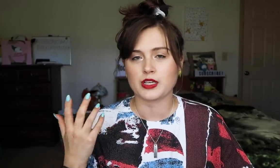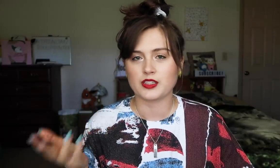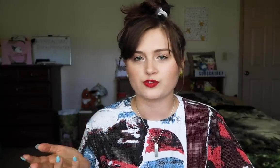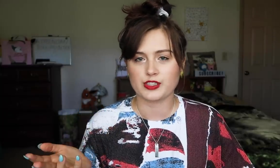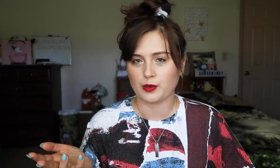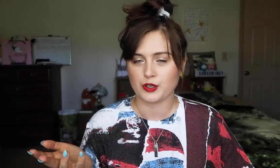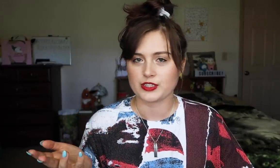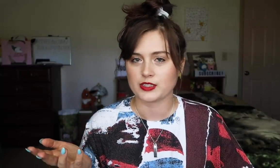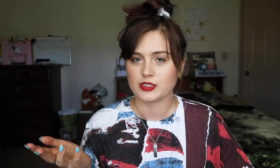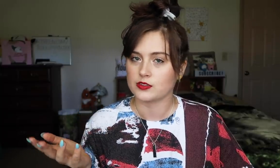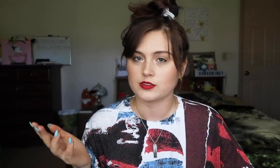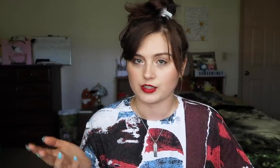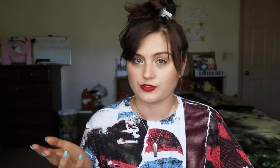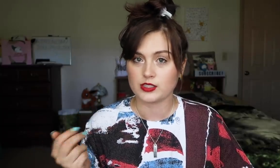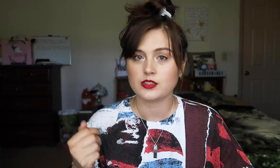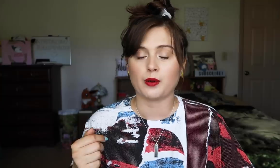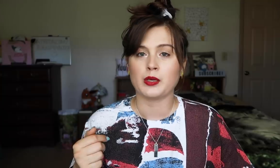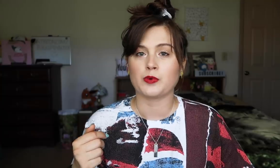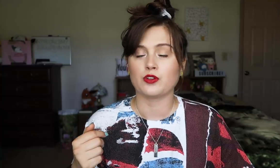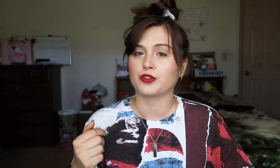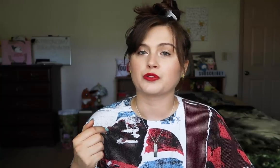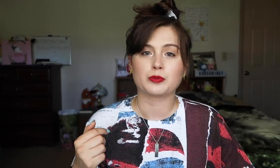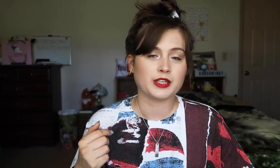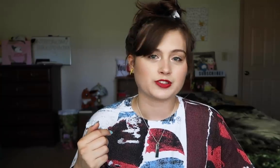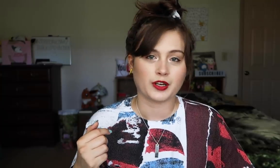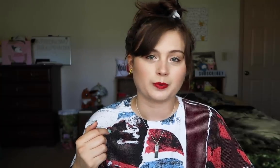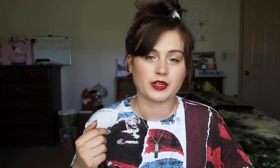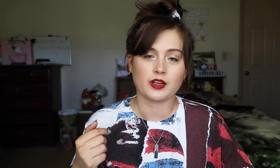because every deaf person is different. Some people learn through speech therapy and